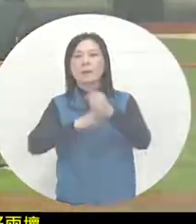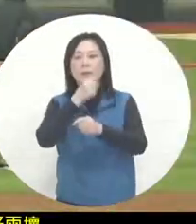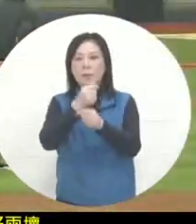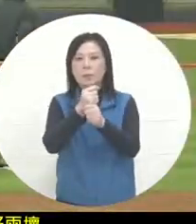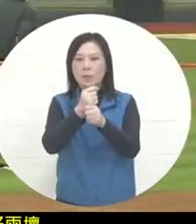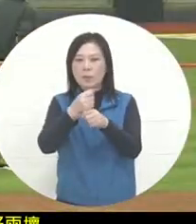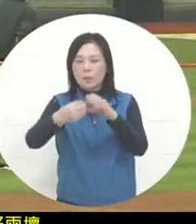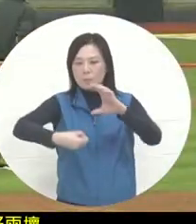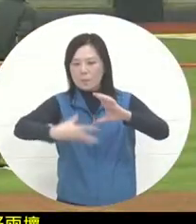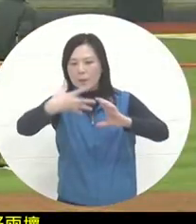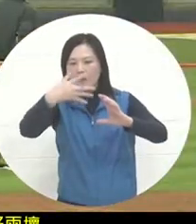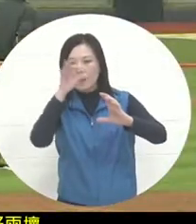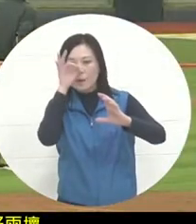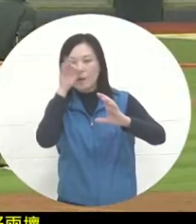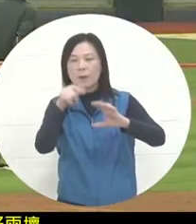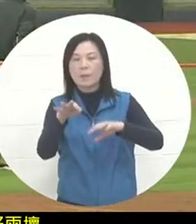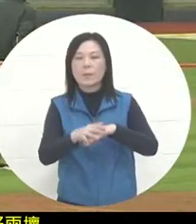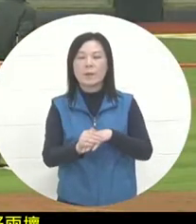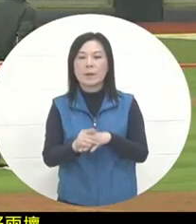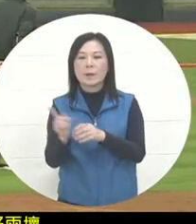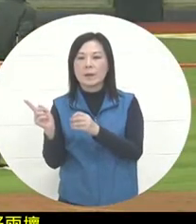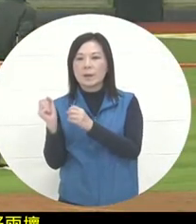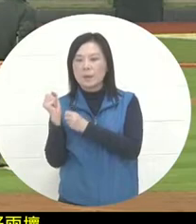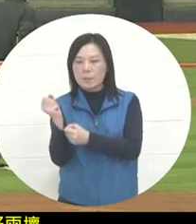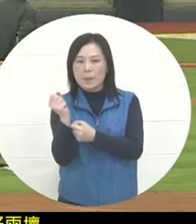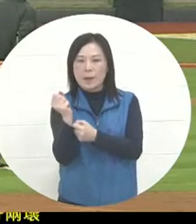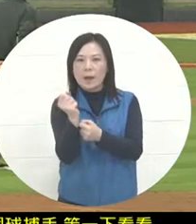one of the hitters is about to come out. The last movement of the bat was closed.